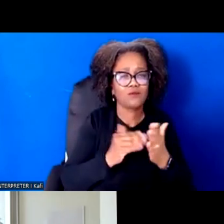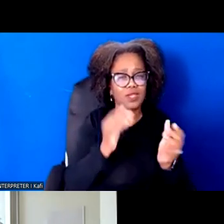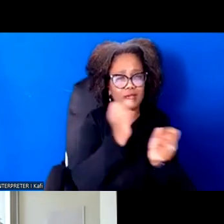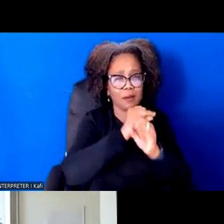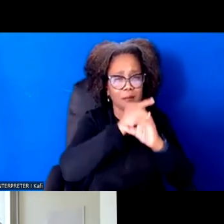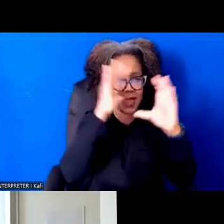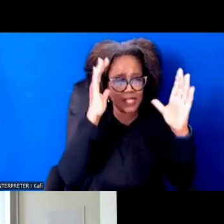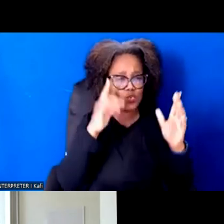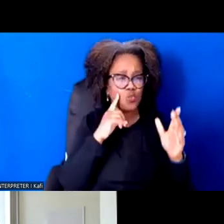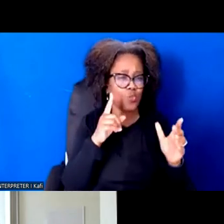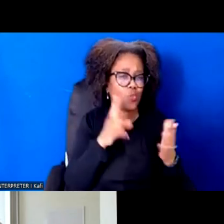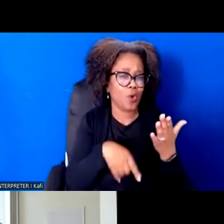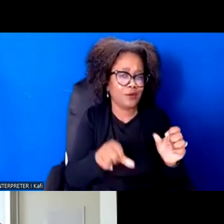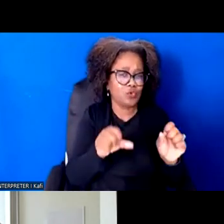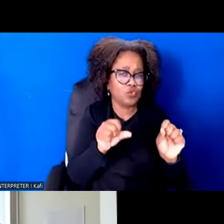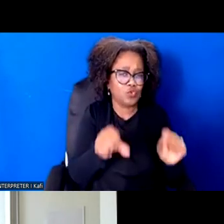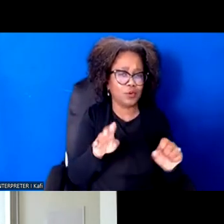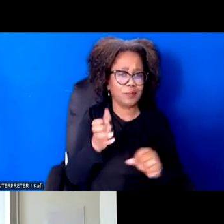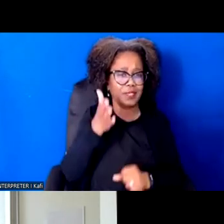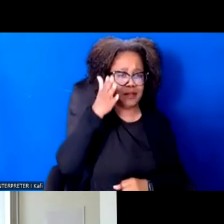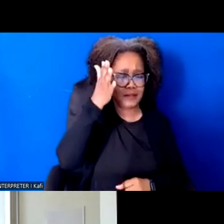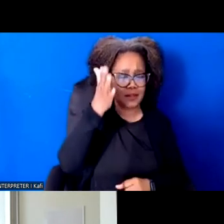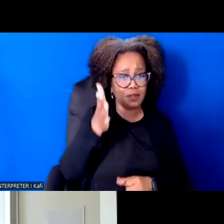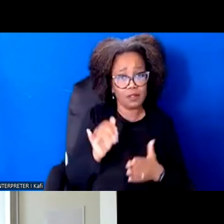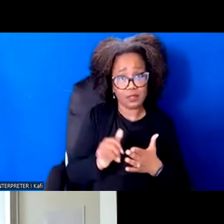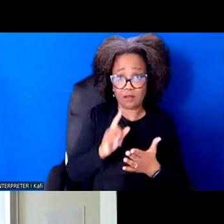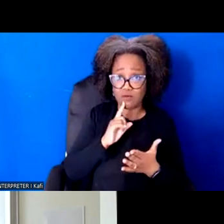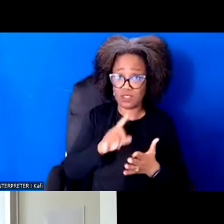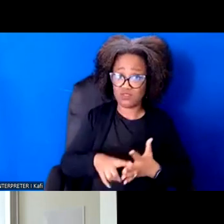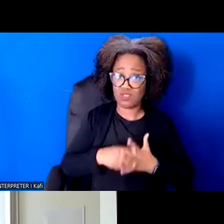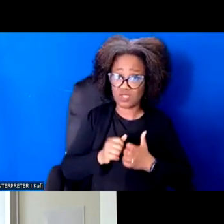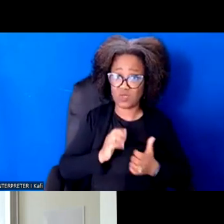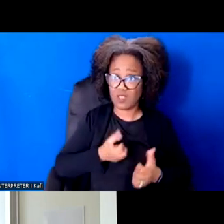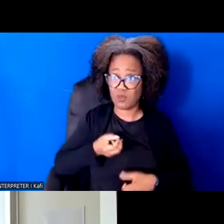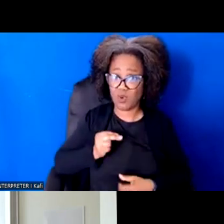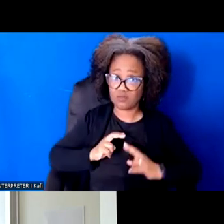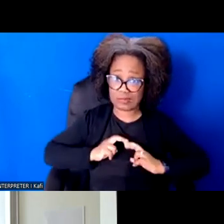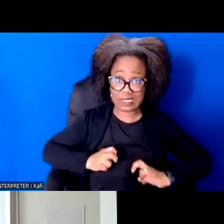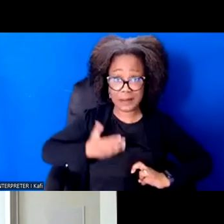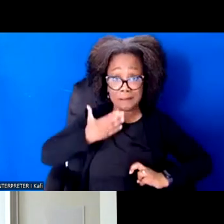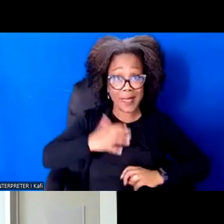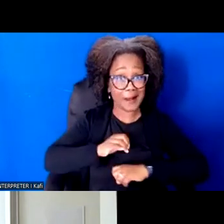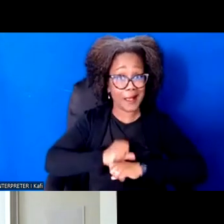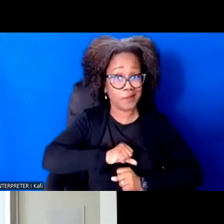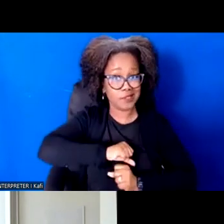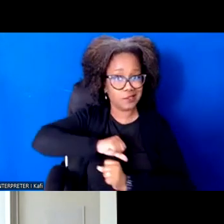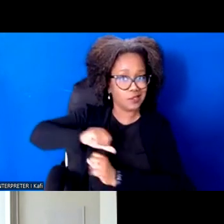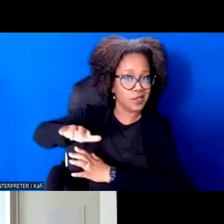That takes us breaking some of our own bad habits around this stuff and actually us doing that ourselves and talking much more and leaning much more into the vision and